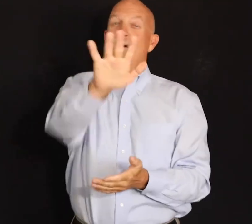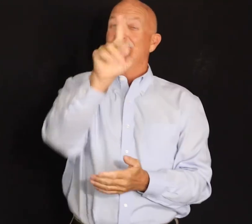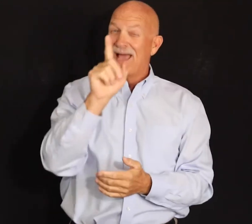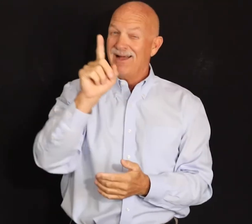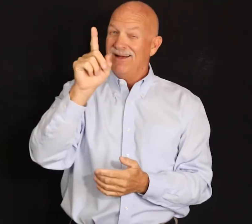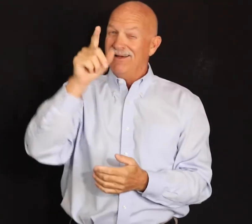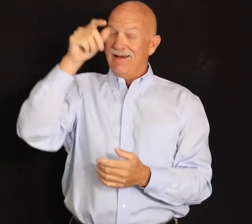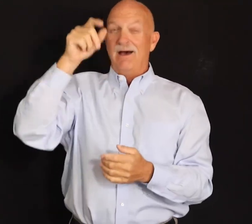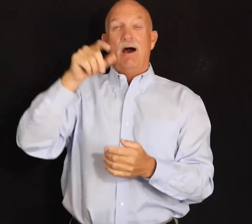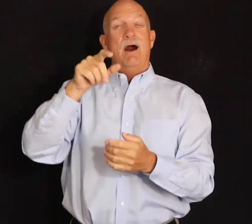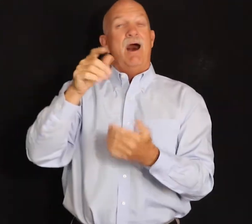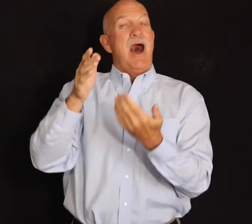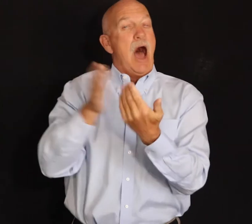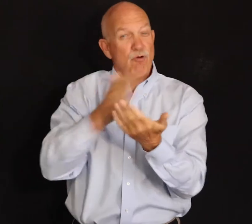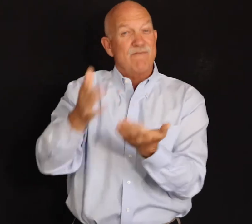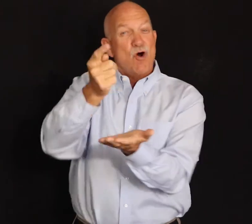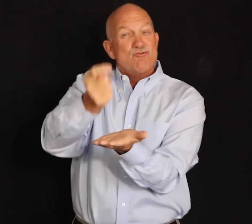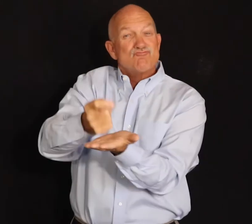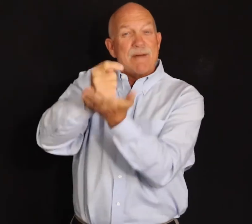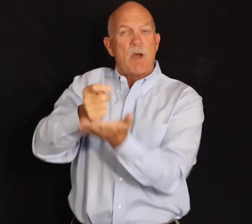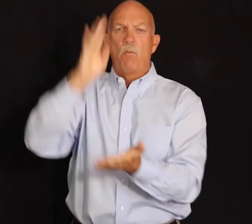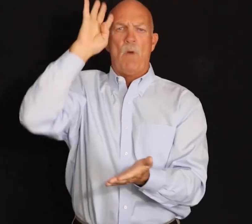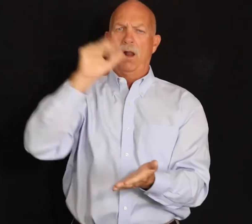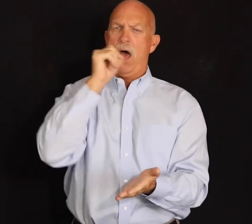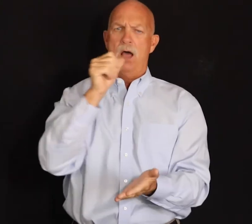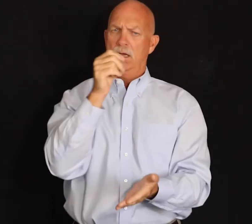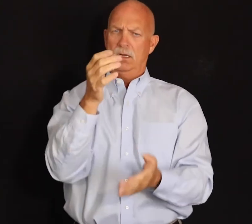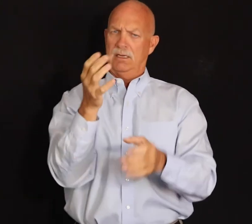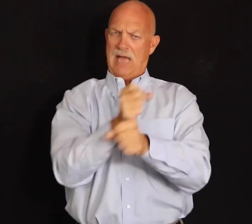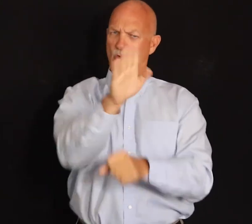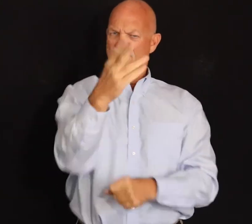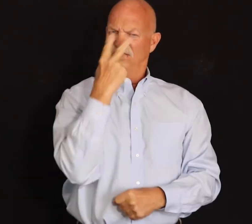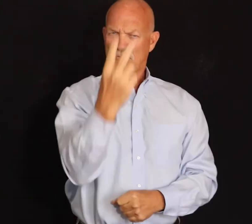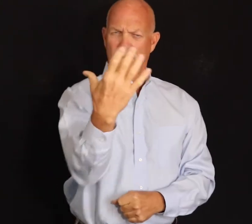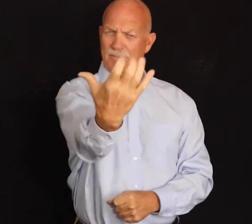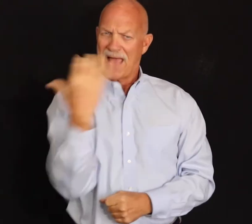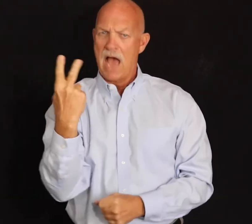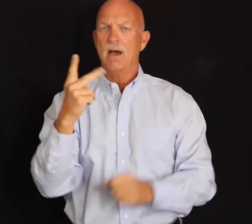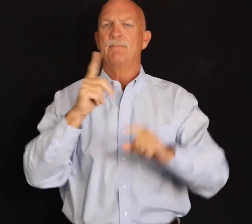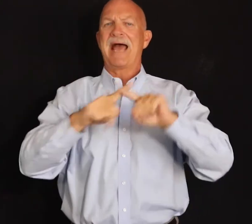However, the treatments will not get your full vision back, but